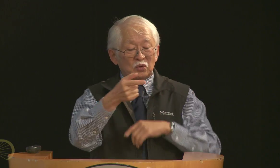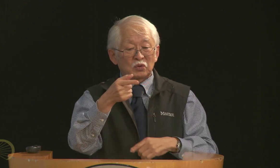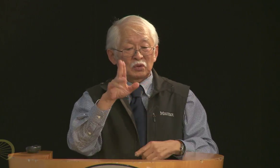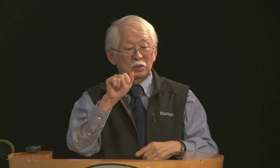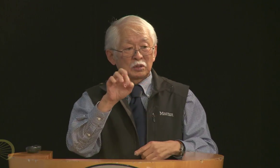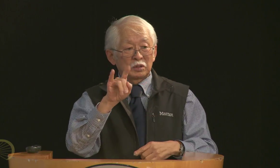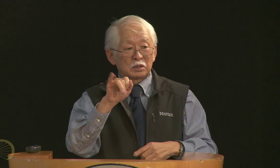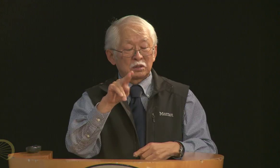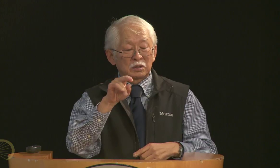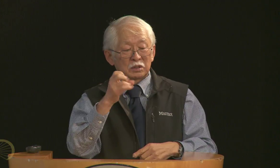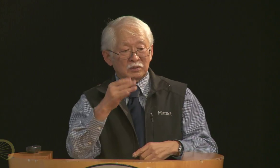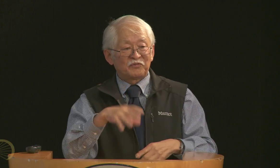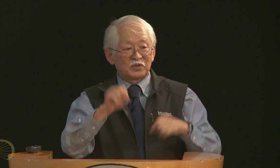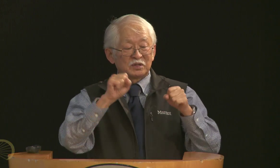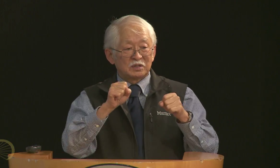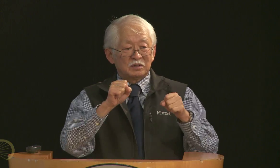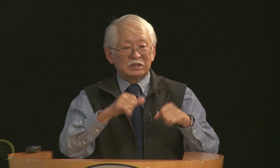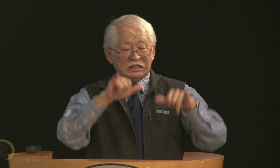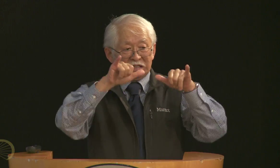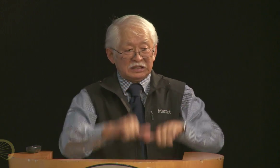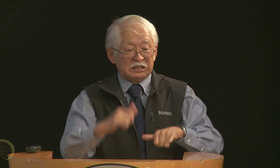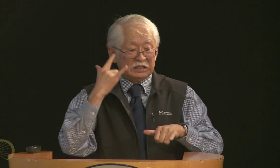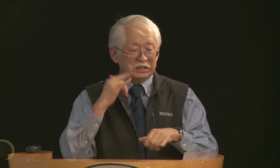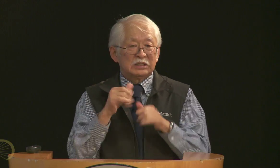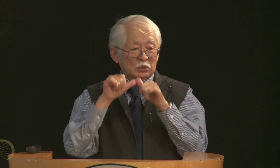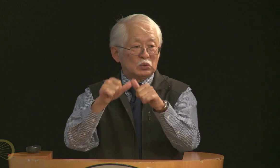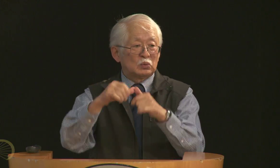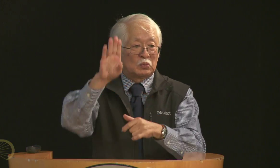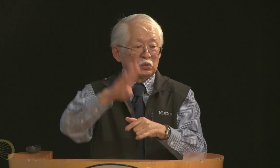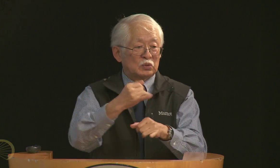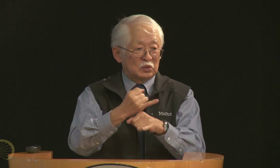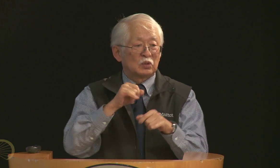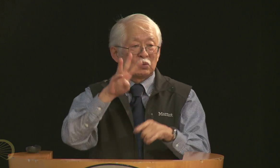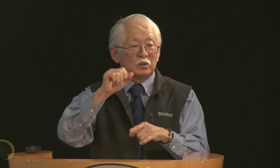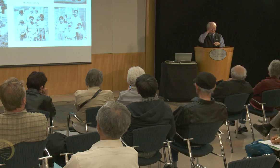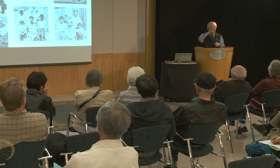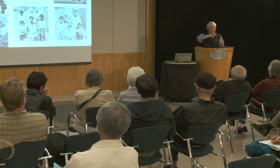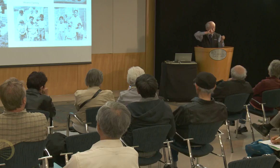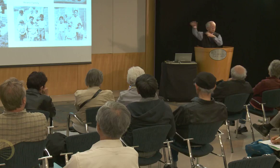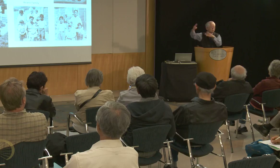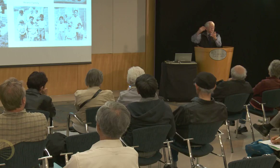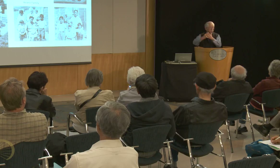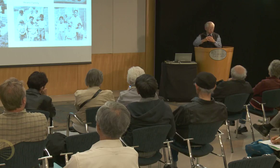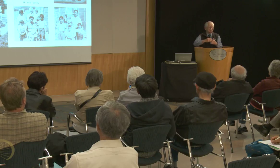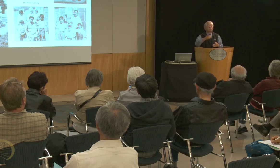if she could become a guardian so that I could stay in California and continue attend,